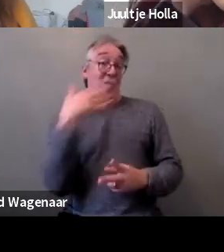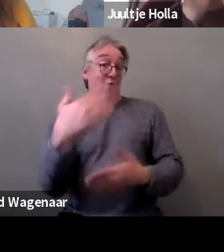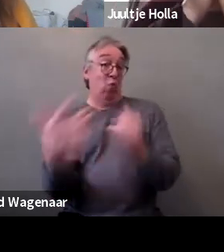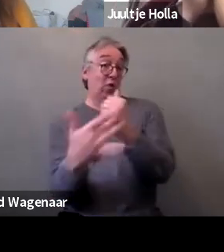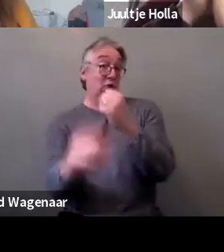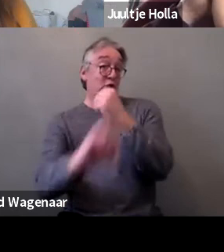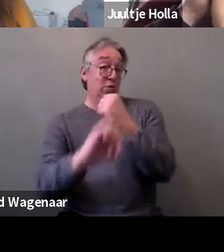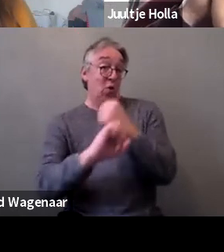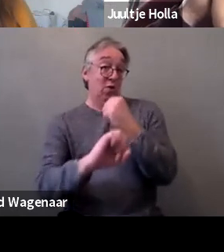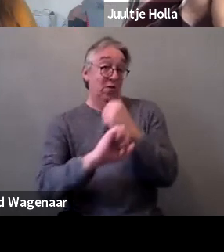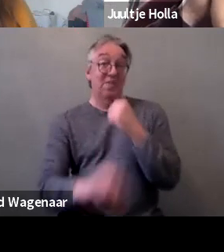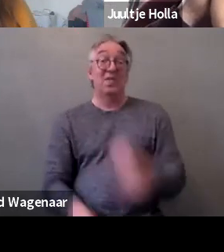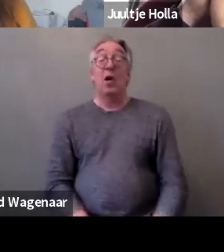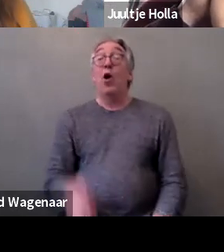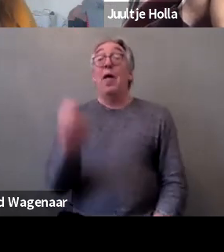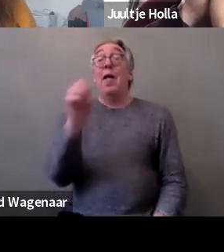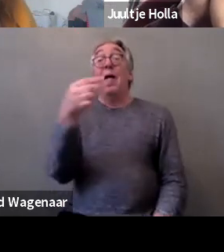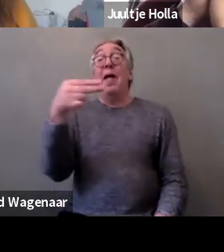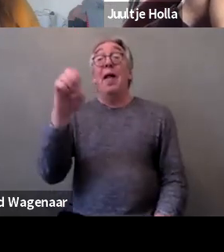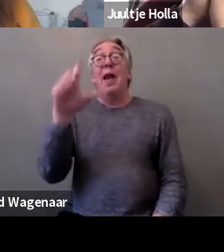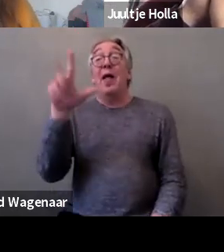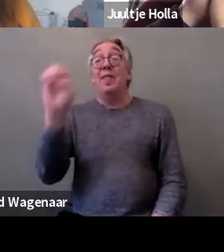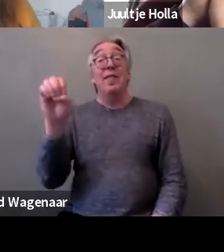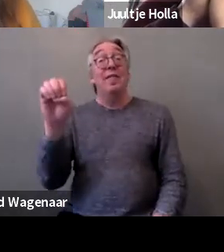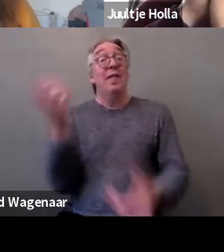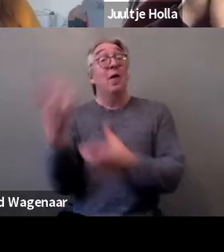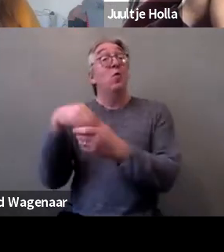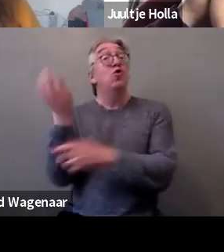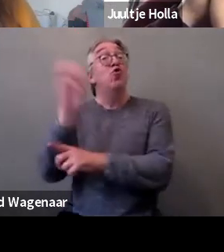to Helene from Inclusion Europe for helping us